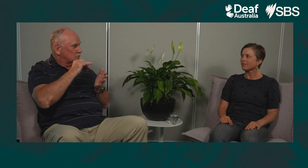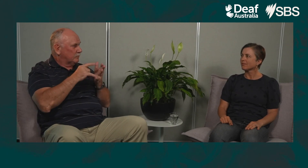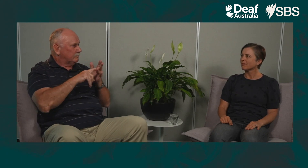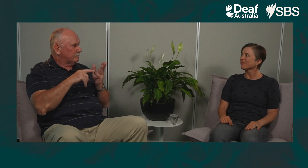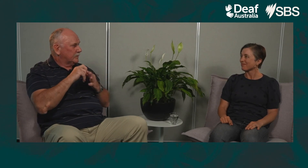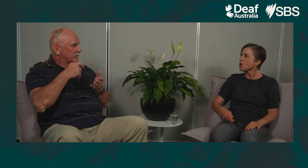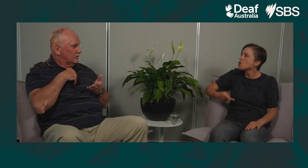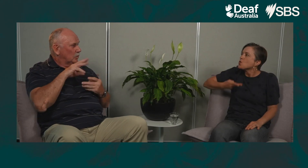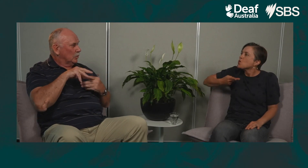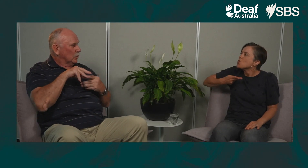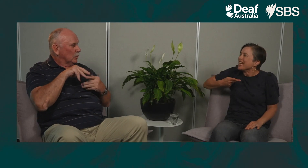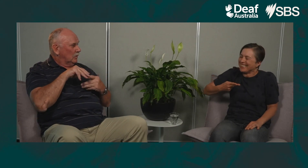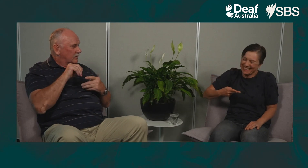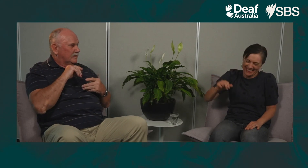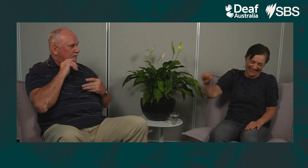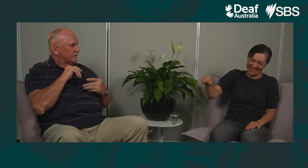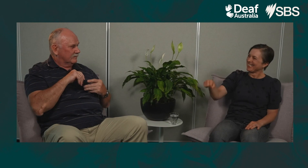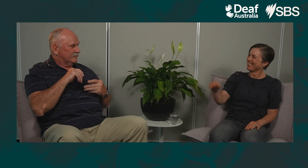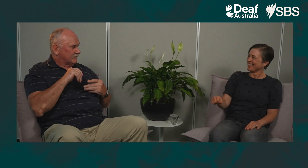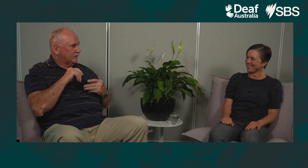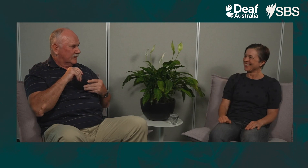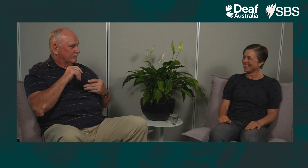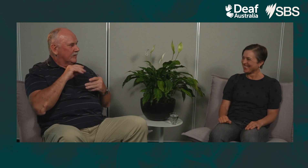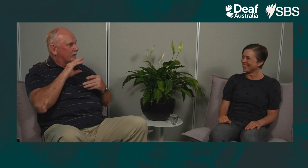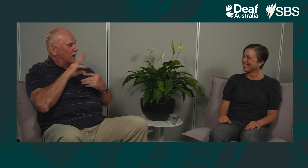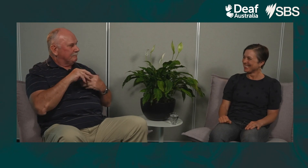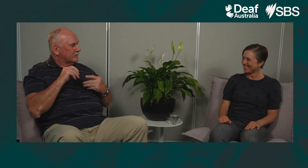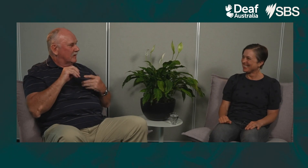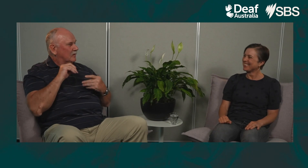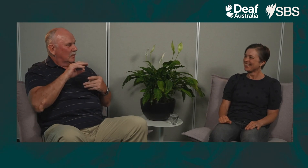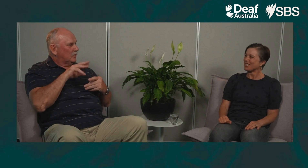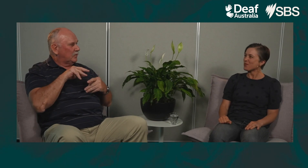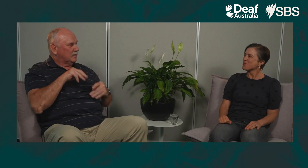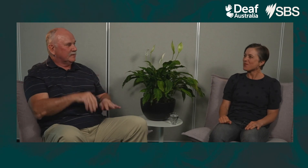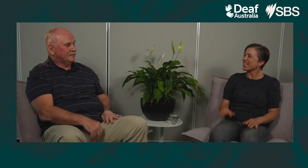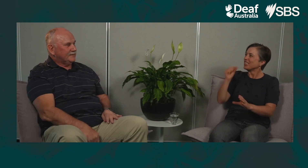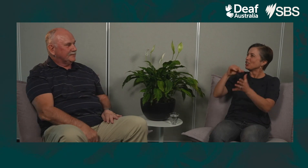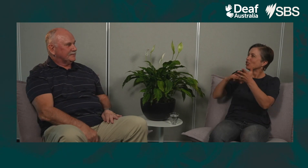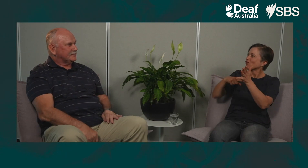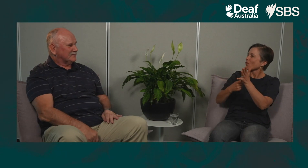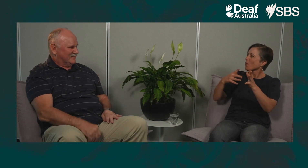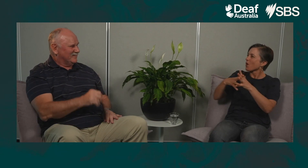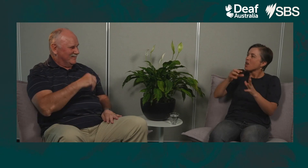and even not knowing that you're slurping your soup. Things like that. And how you actually eat your food. Sucking on a straw.